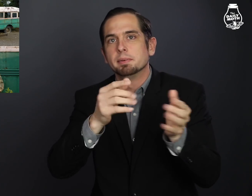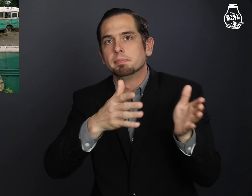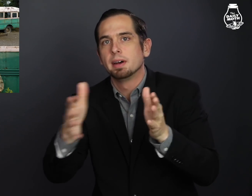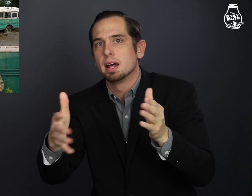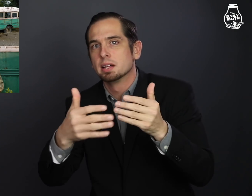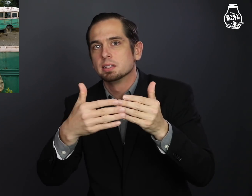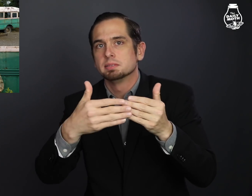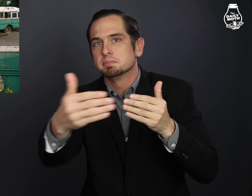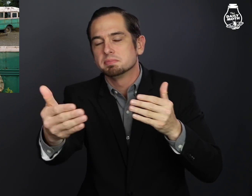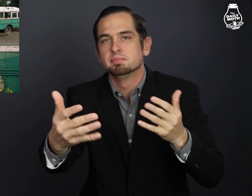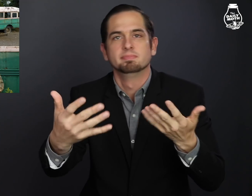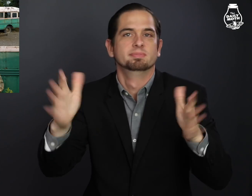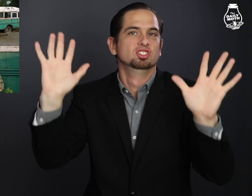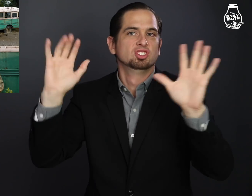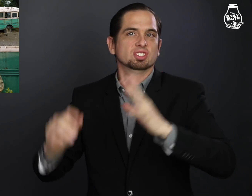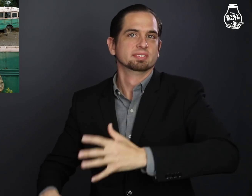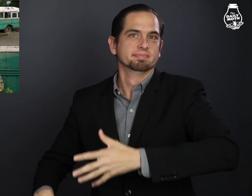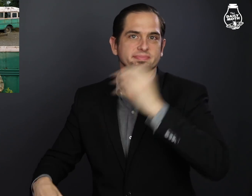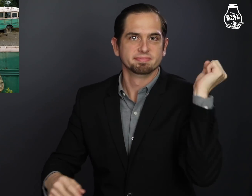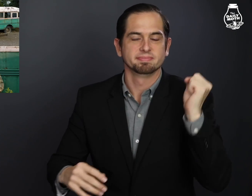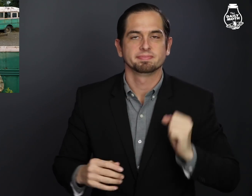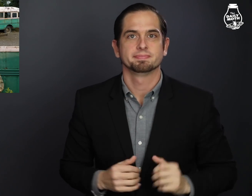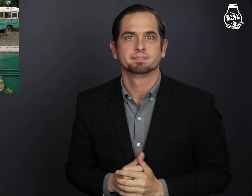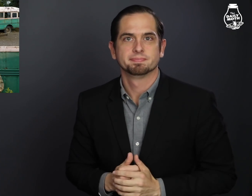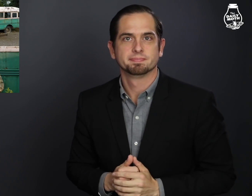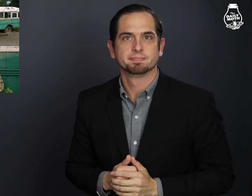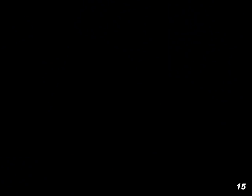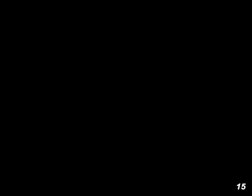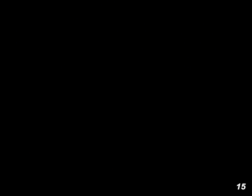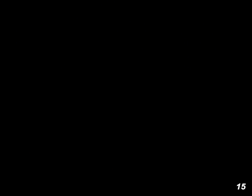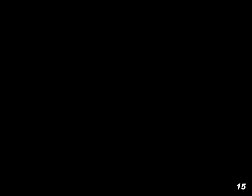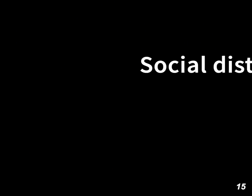It's not clear what the next plans are.